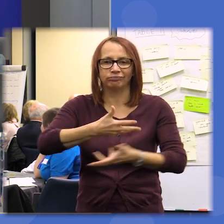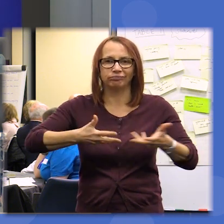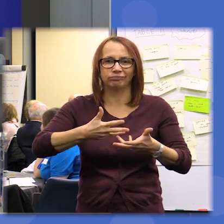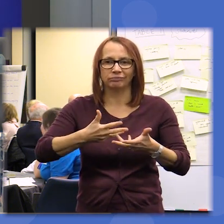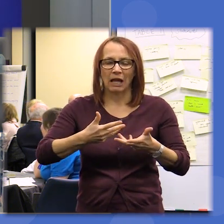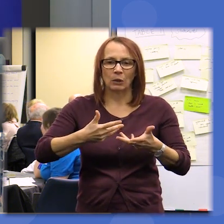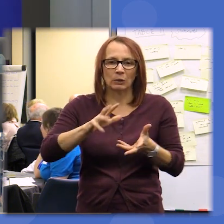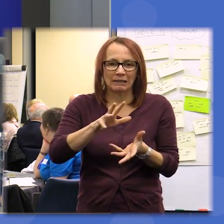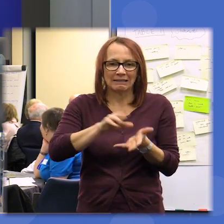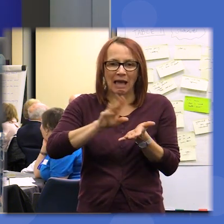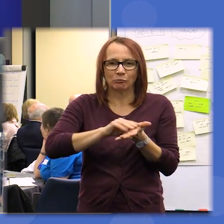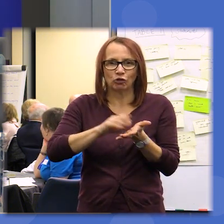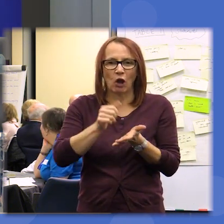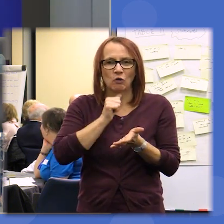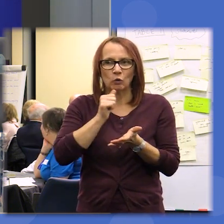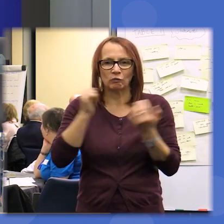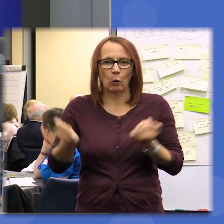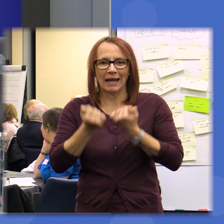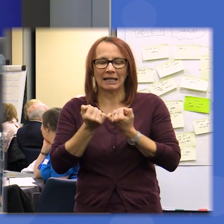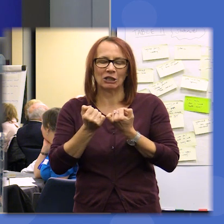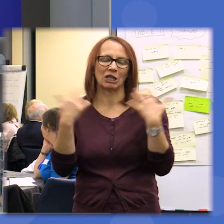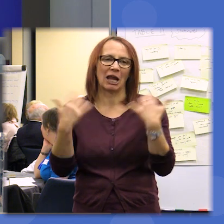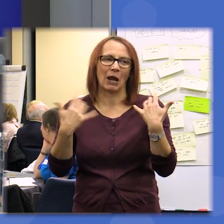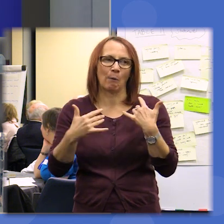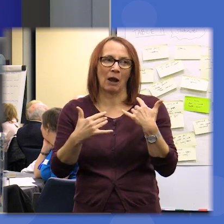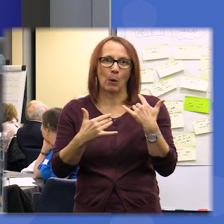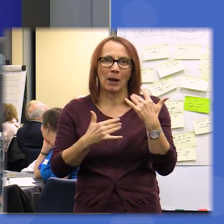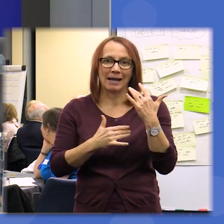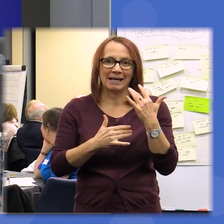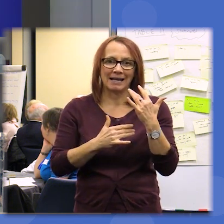there was heat there was fire and there's also hugging